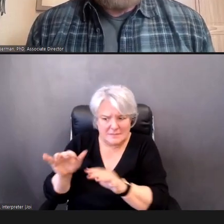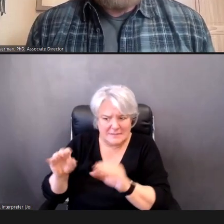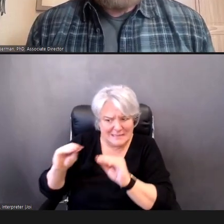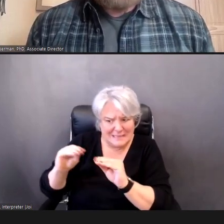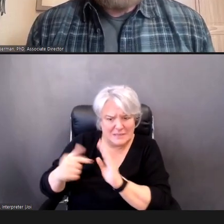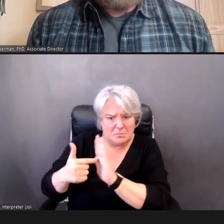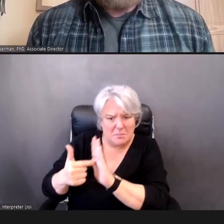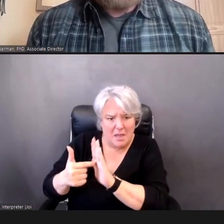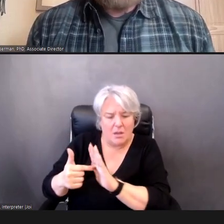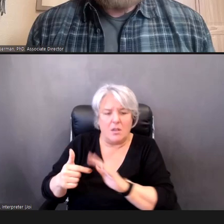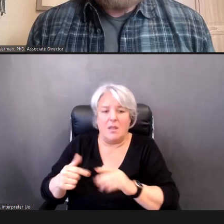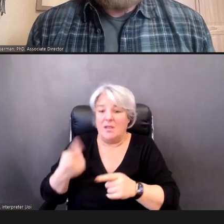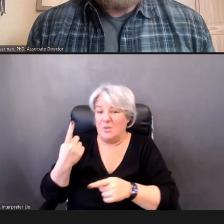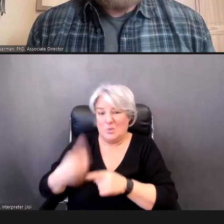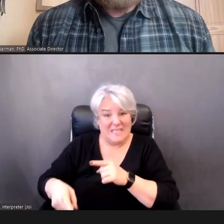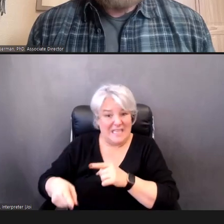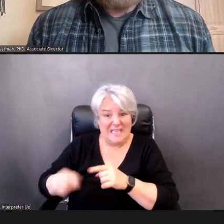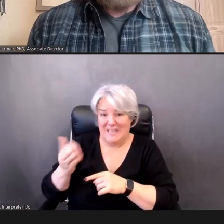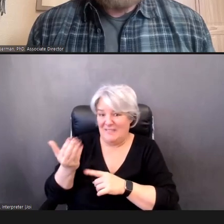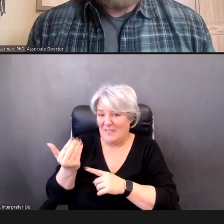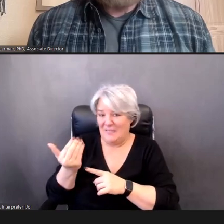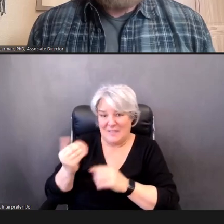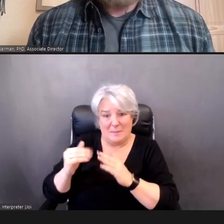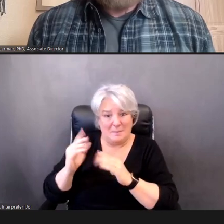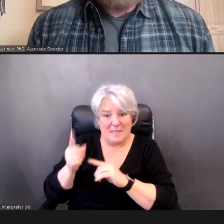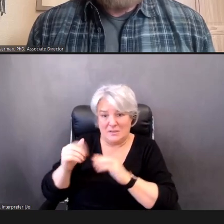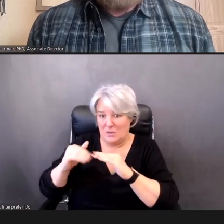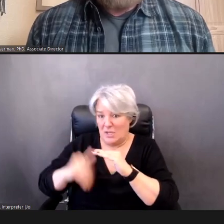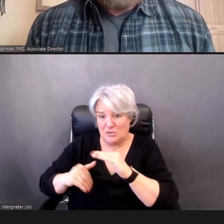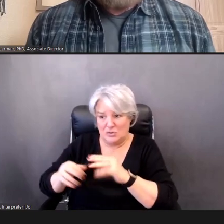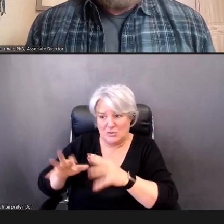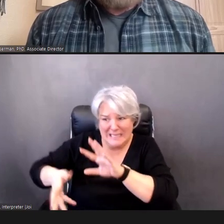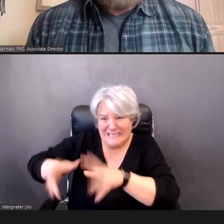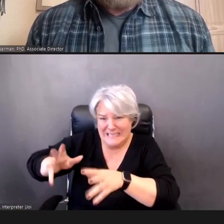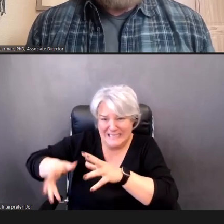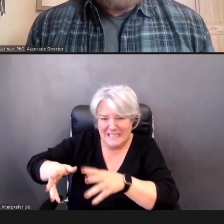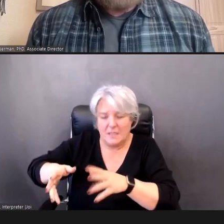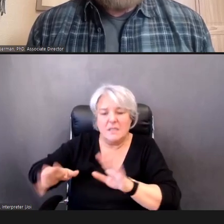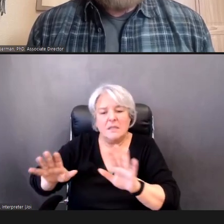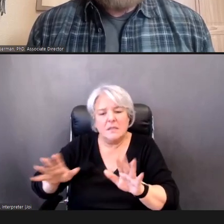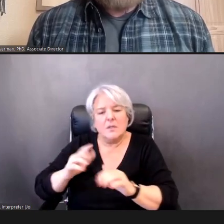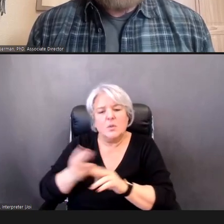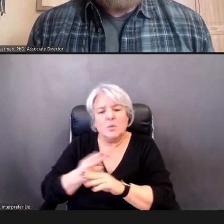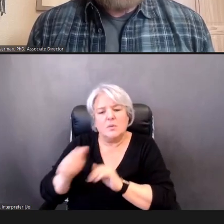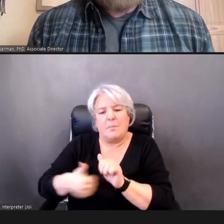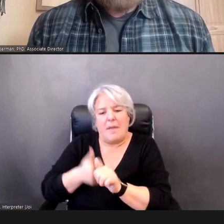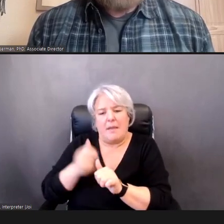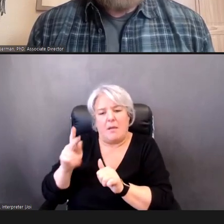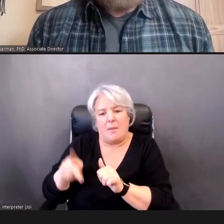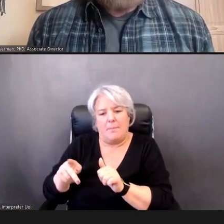time, then you probably should consider using your back up plan, which is either to do an OAE, hopefully right then while you have